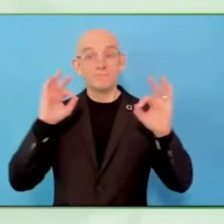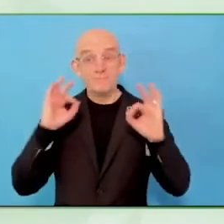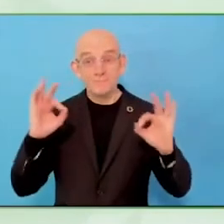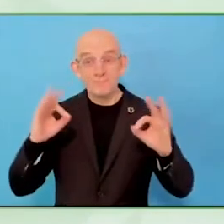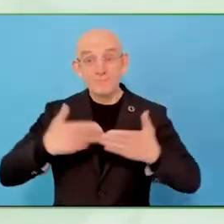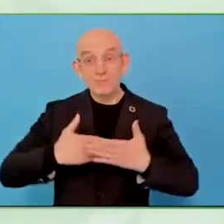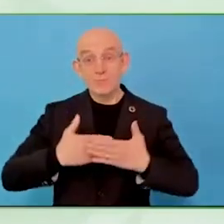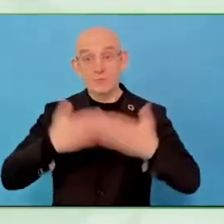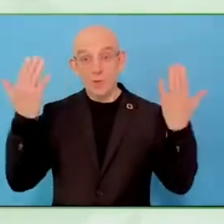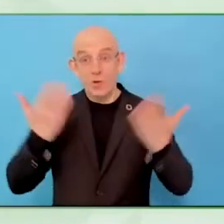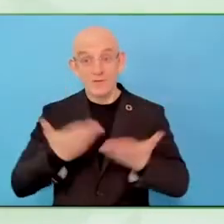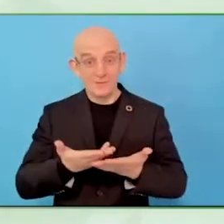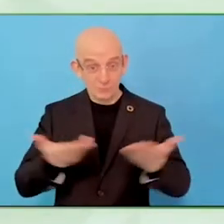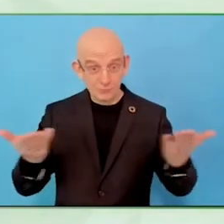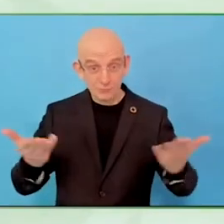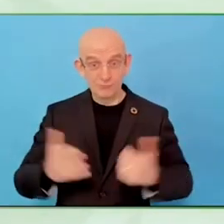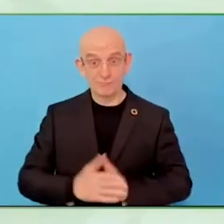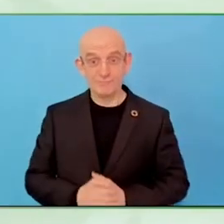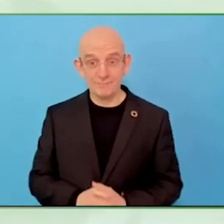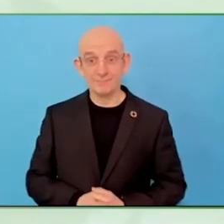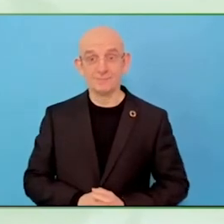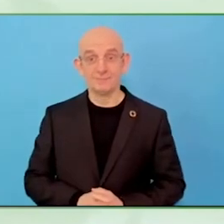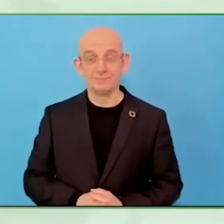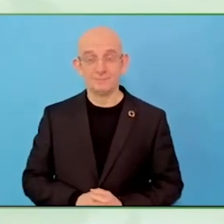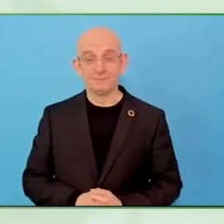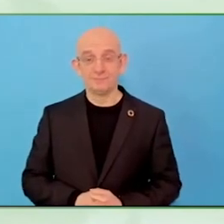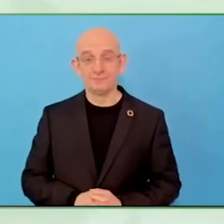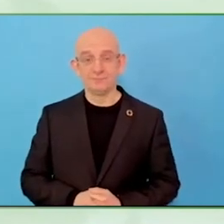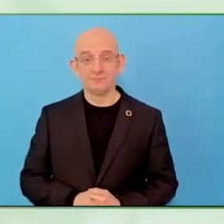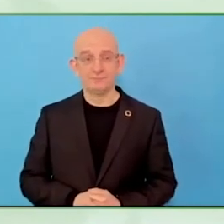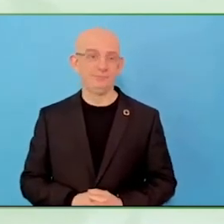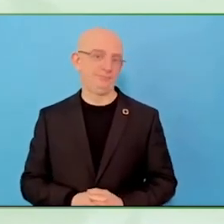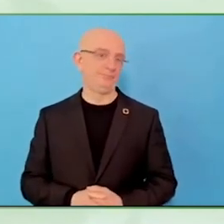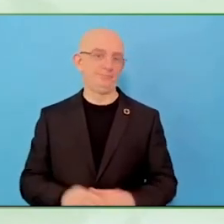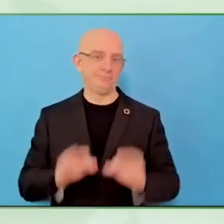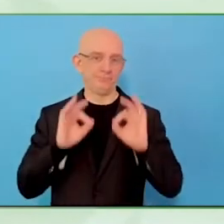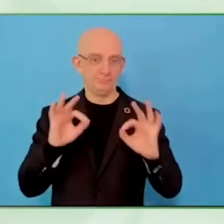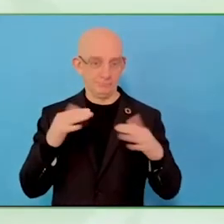States and I'm here this morning with Ella Giladi from Enosh in Israel.